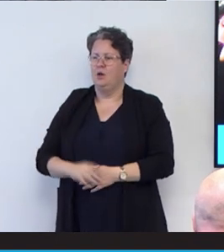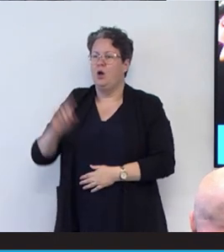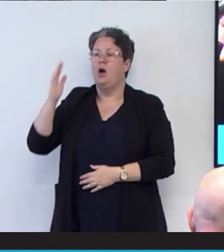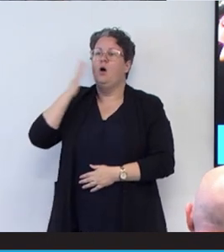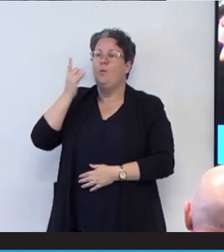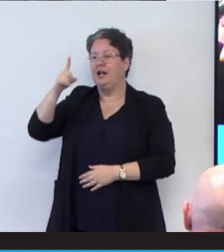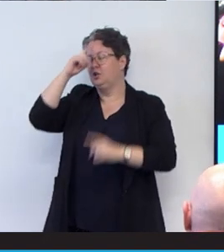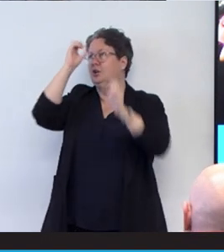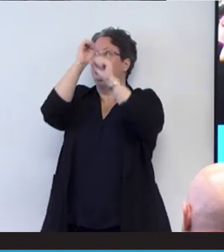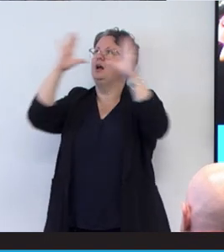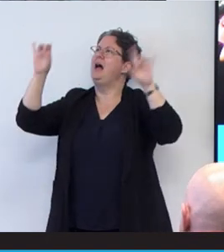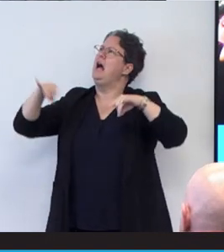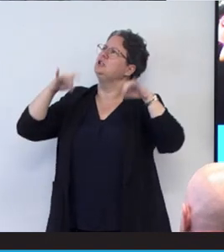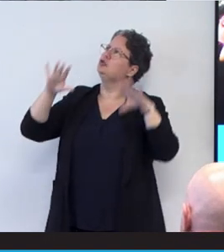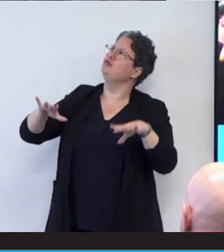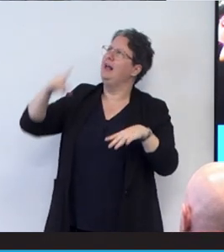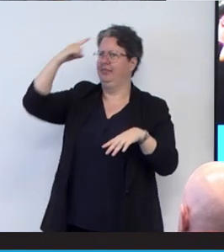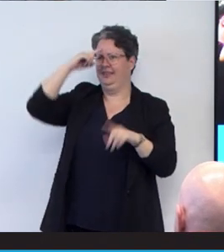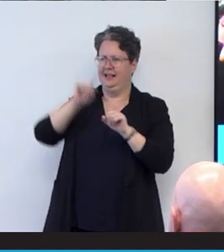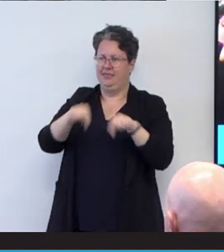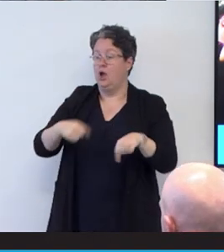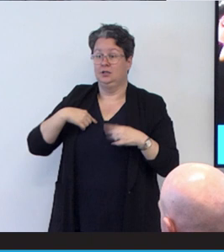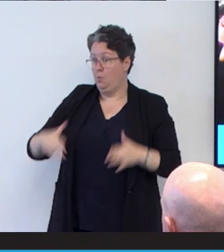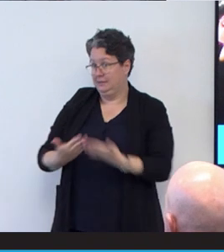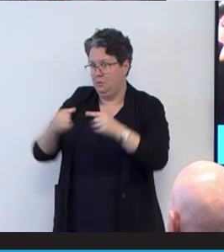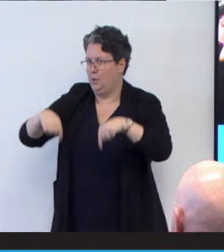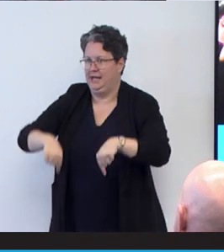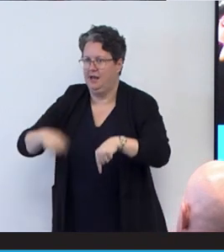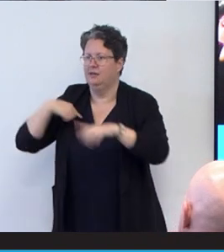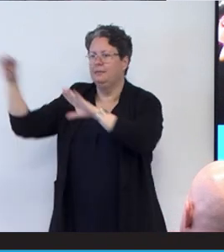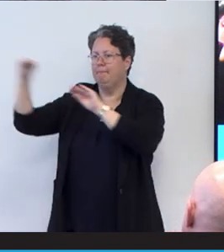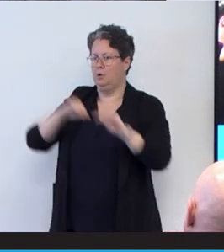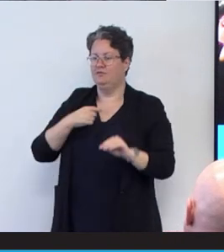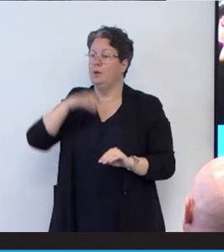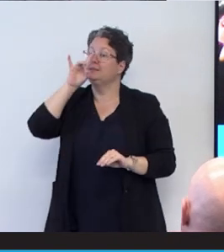be like. When I wasn't born in Australia we moved here when I was ten years old.